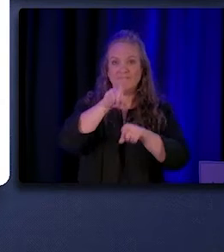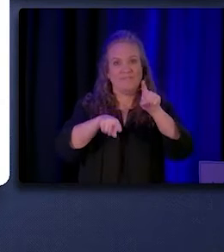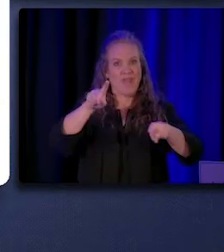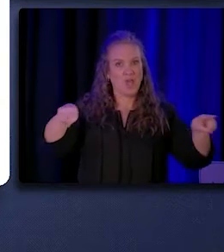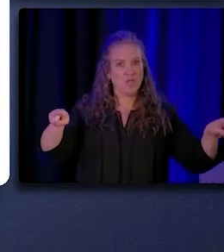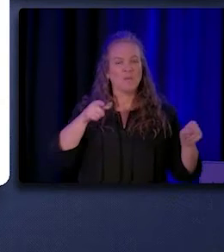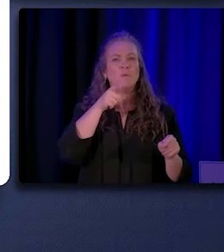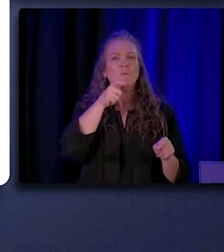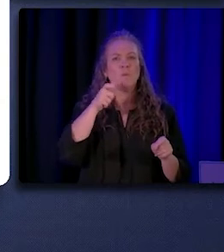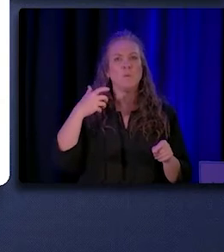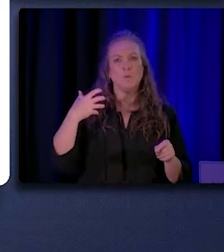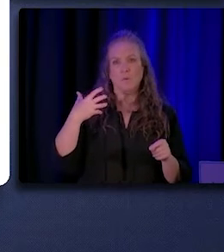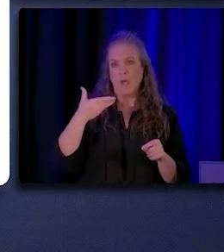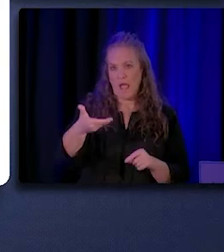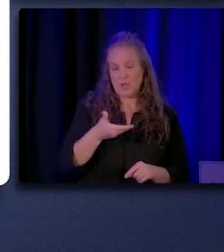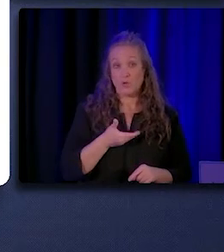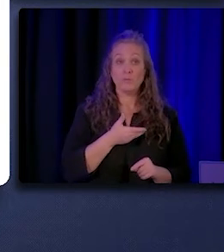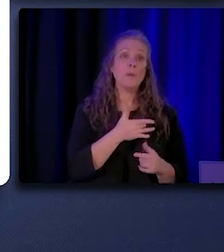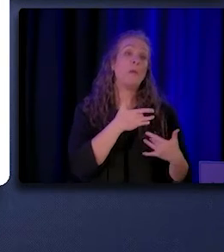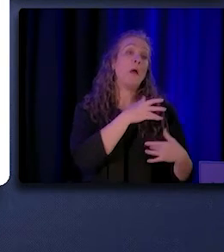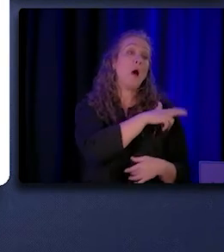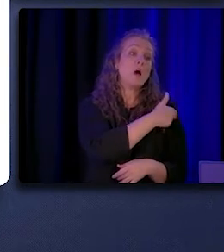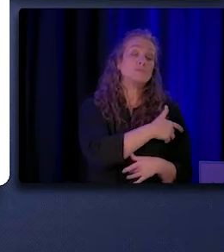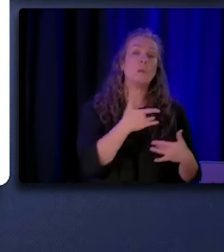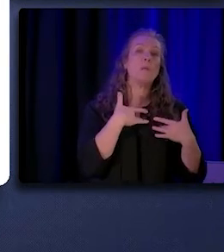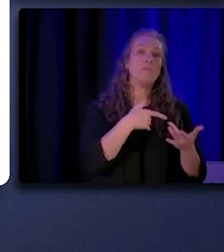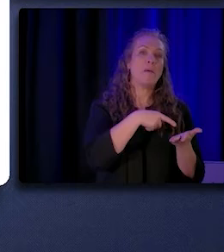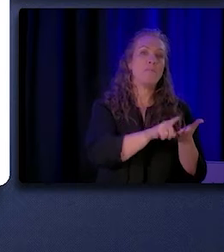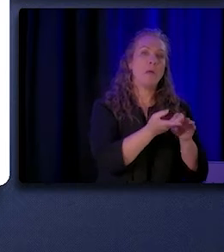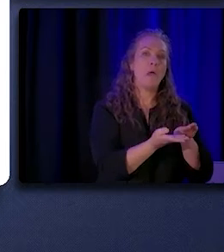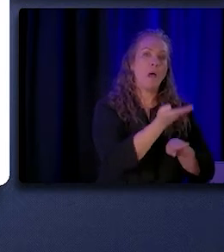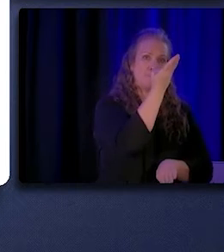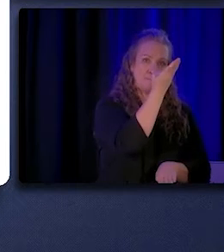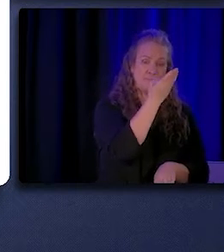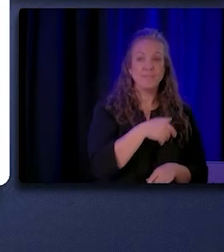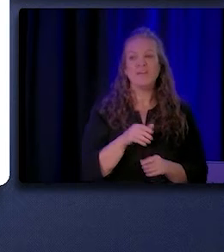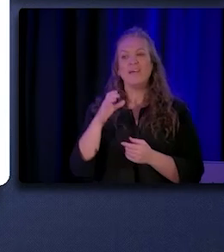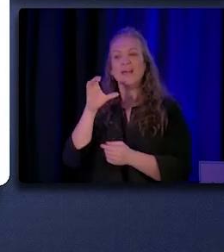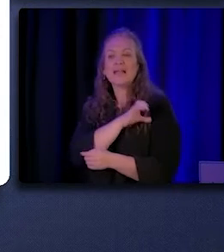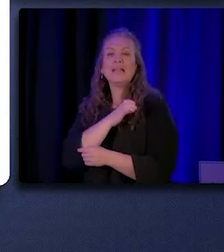In general, hospitals paid higher wages compared to clinics. For entry level positions,